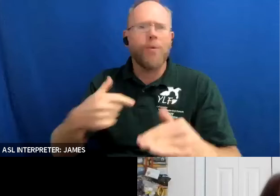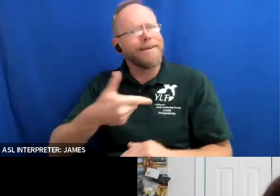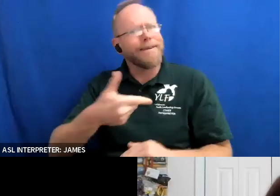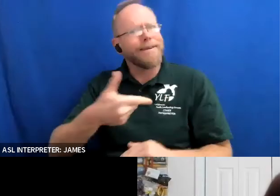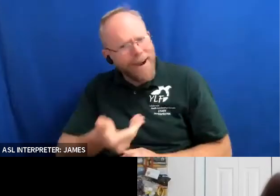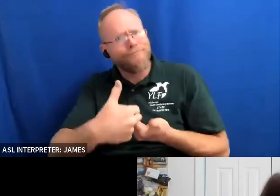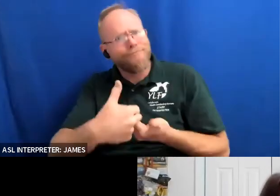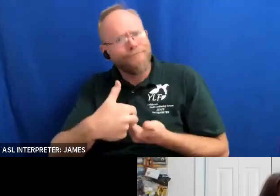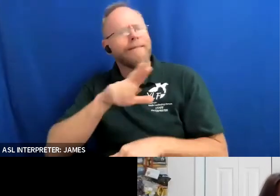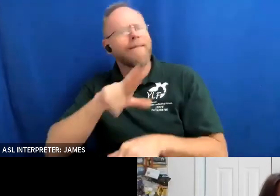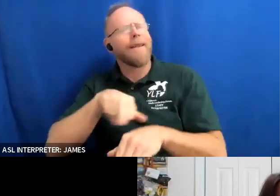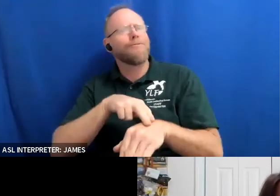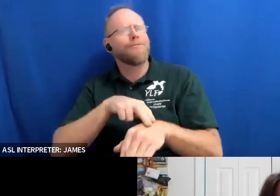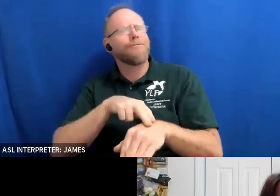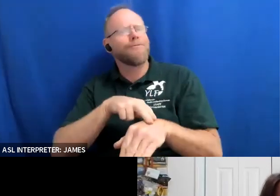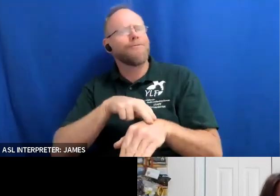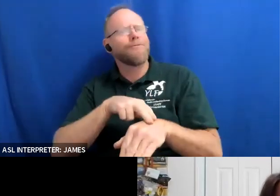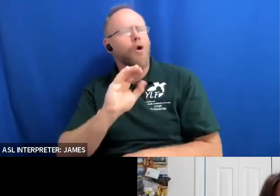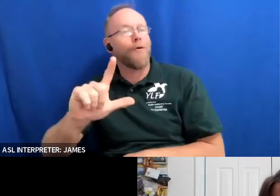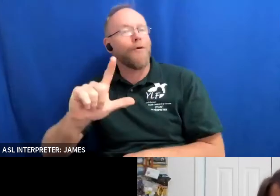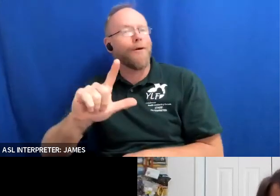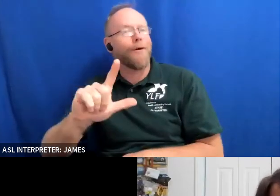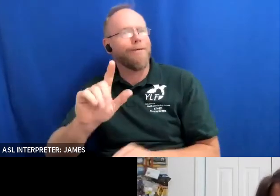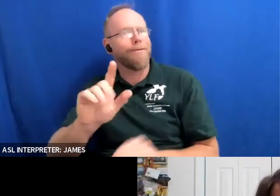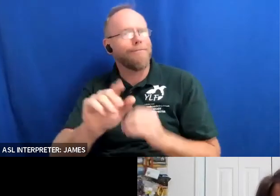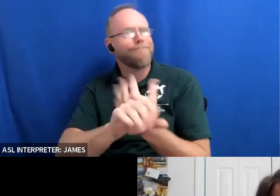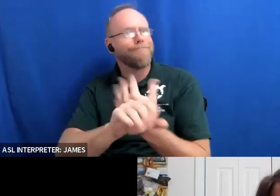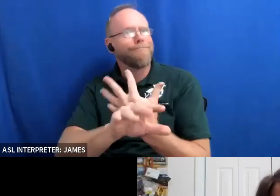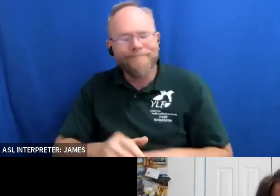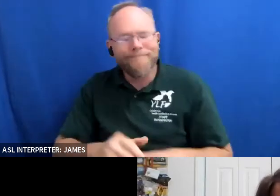again we will start planning for next year's virtual event as well if you'd like to help us